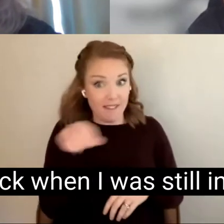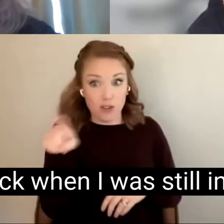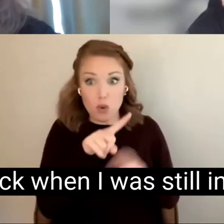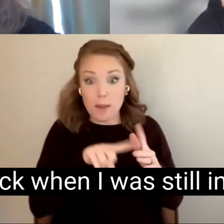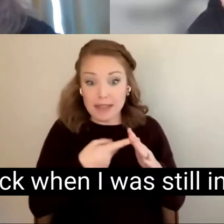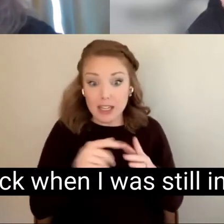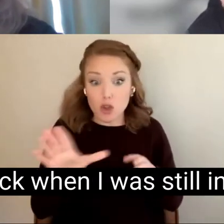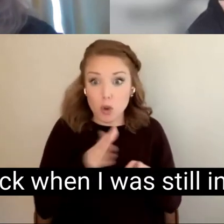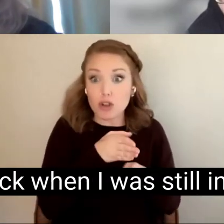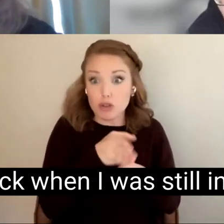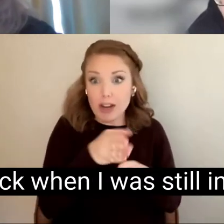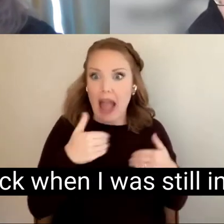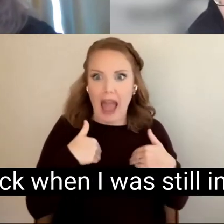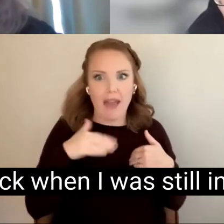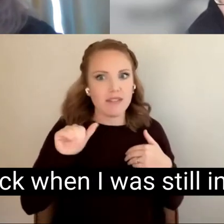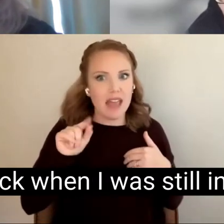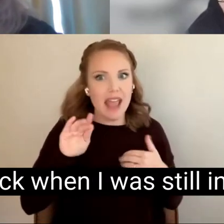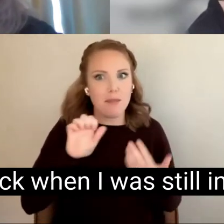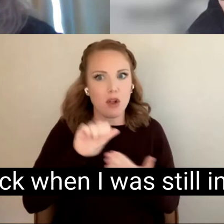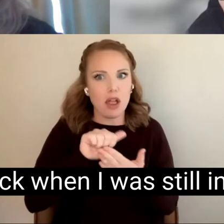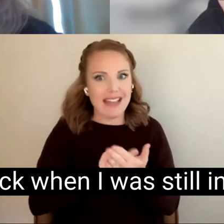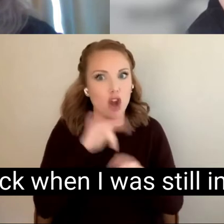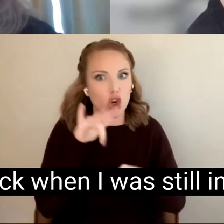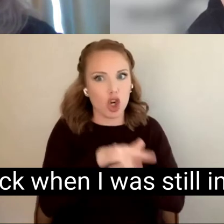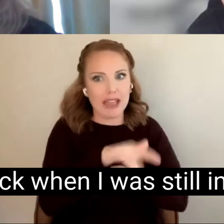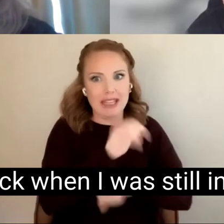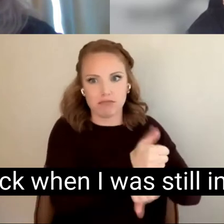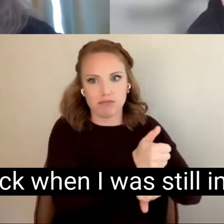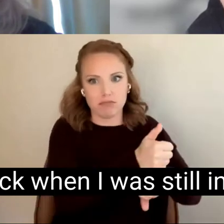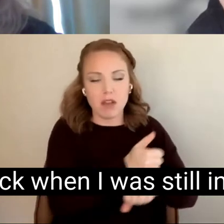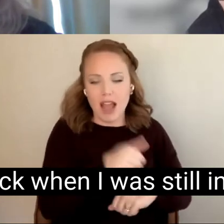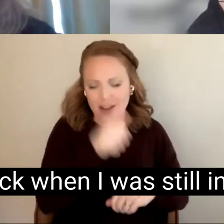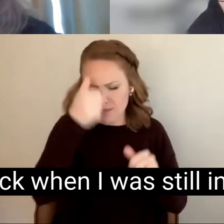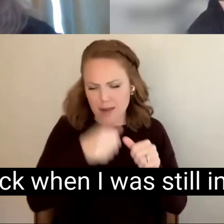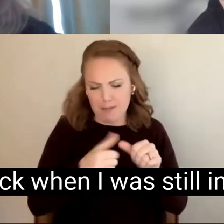I know, back when I was still in contract,